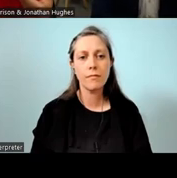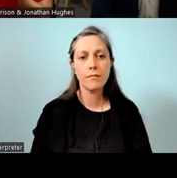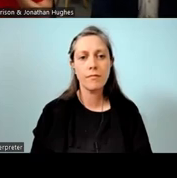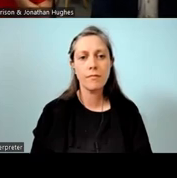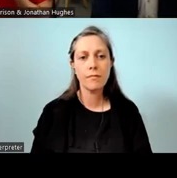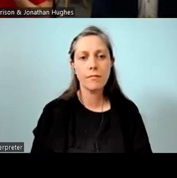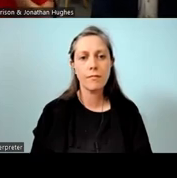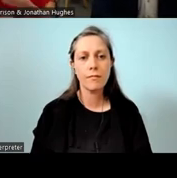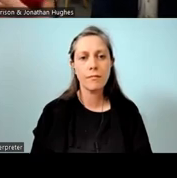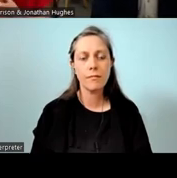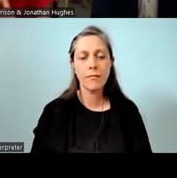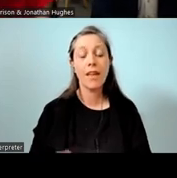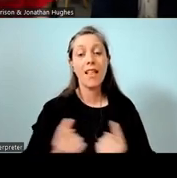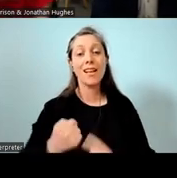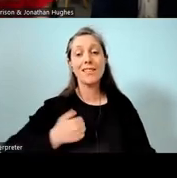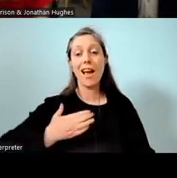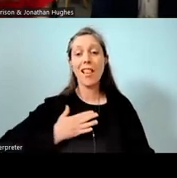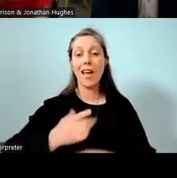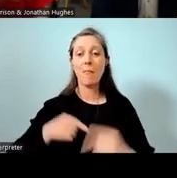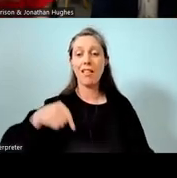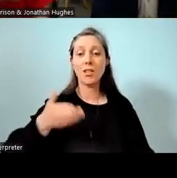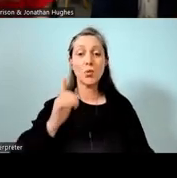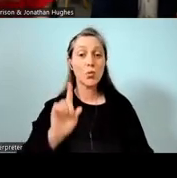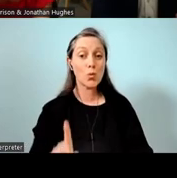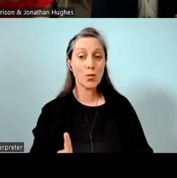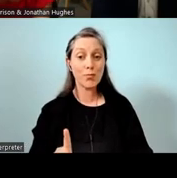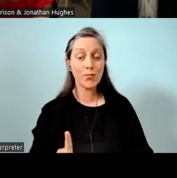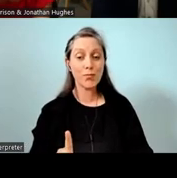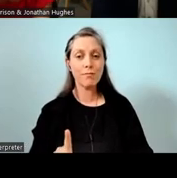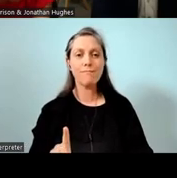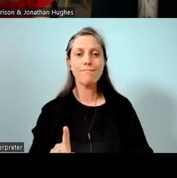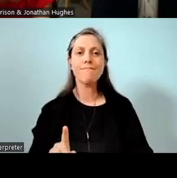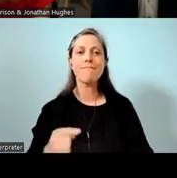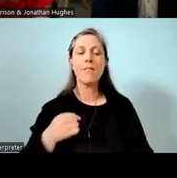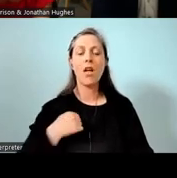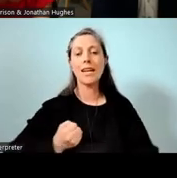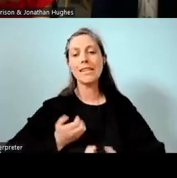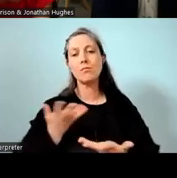The things that I like about the school is that I get to express my culture.